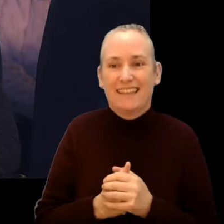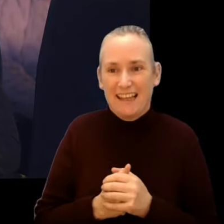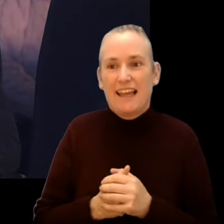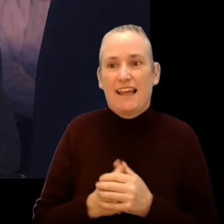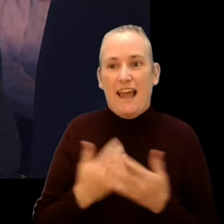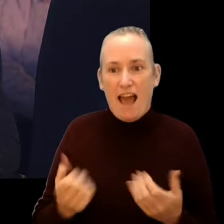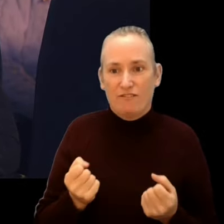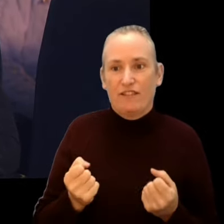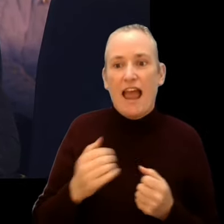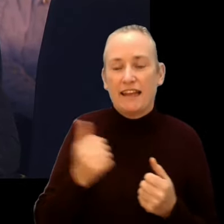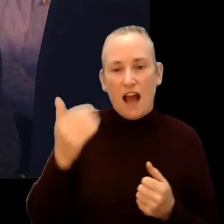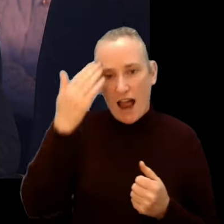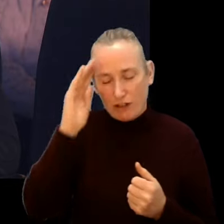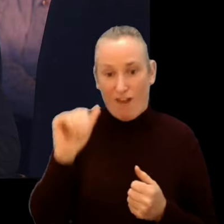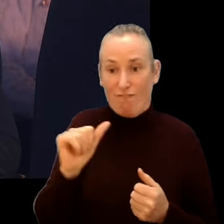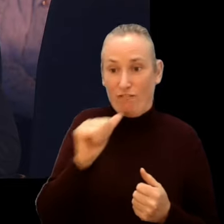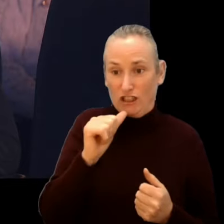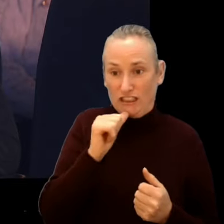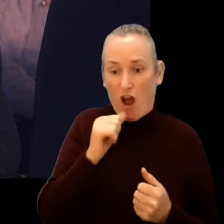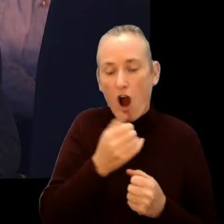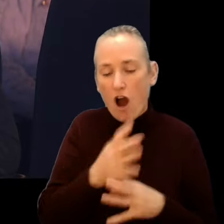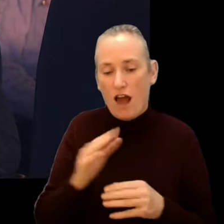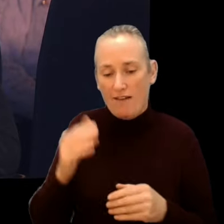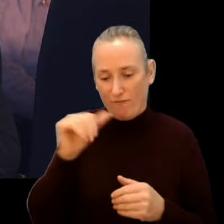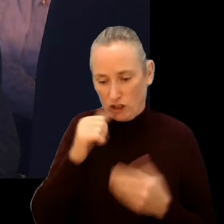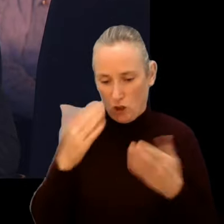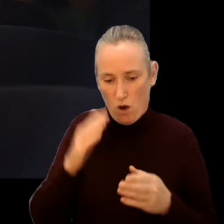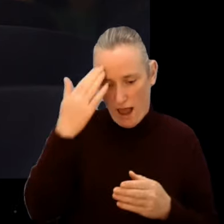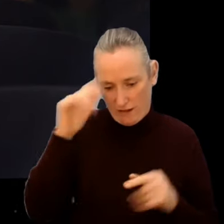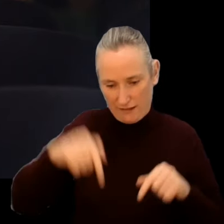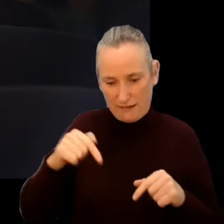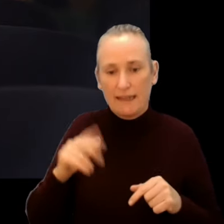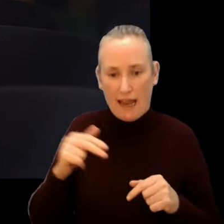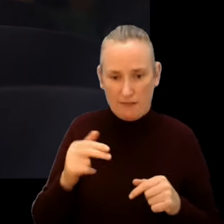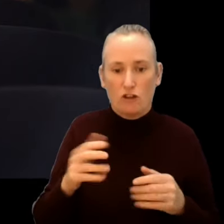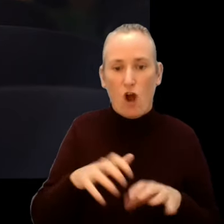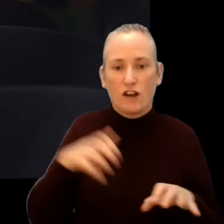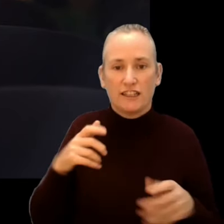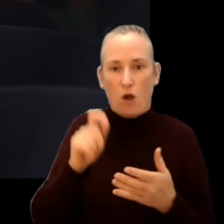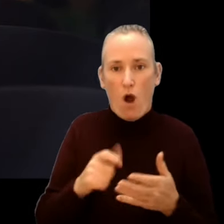screening in Irish premiere are eligable for the Audience Award. As part of this year’s programme